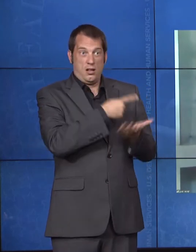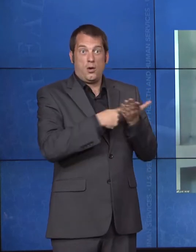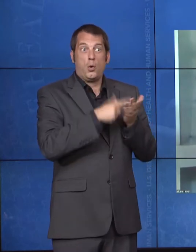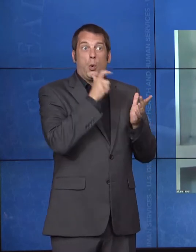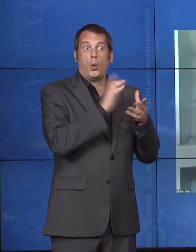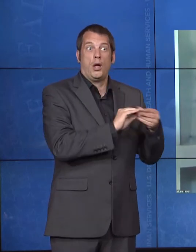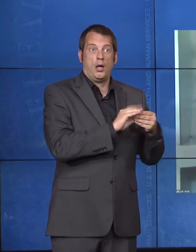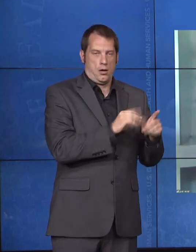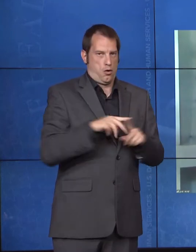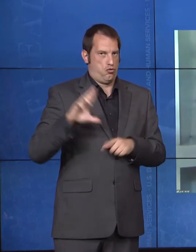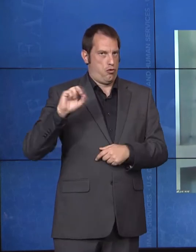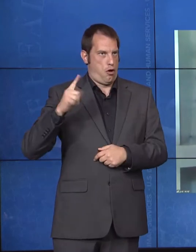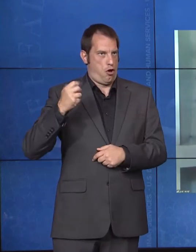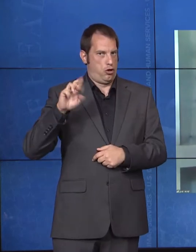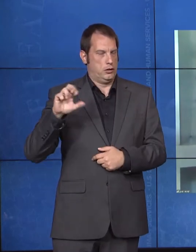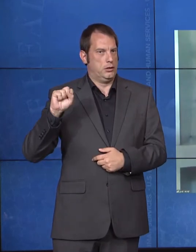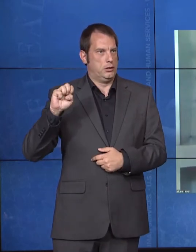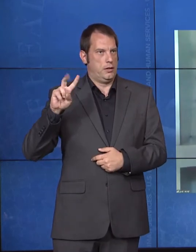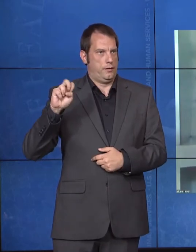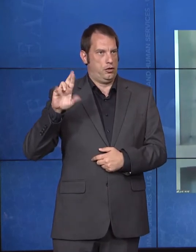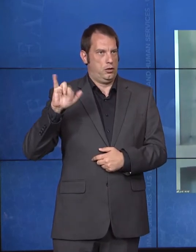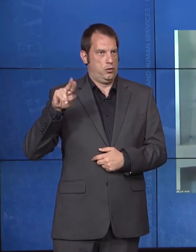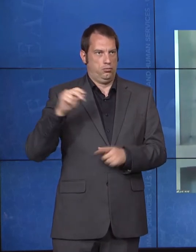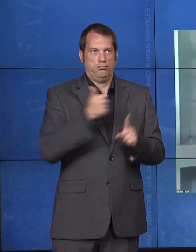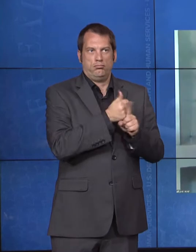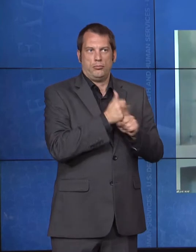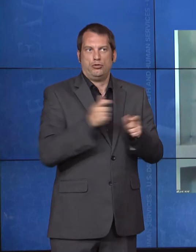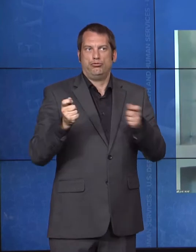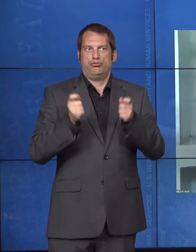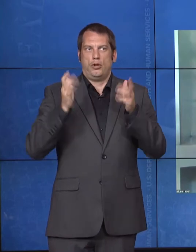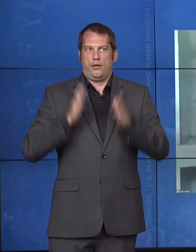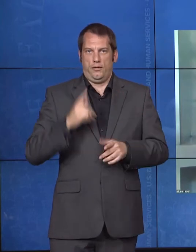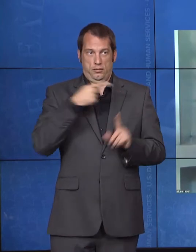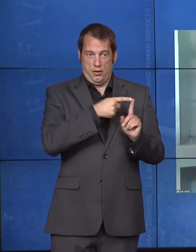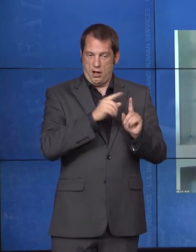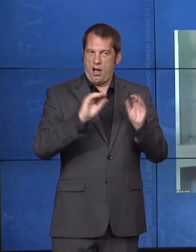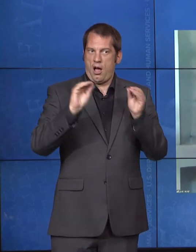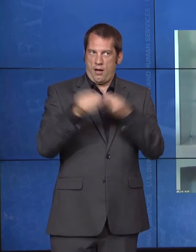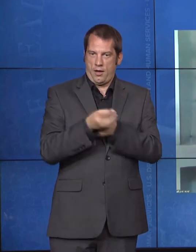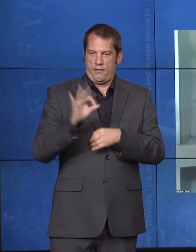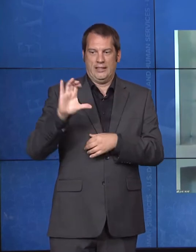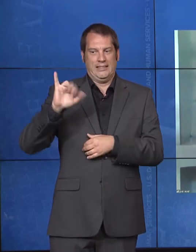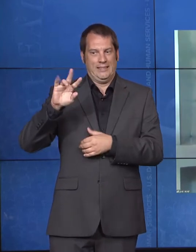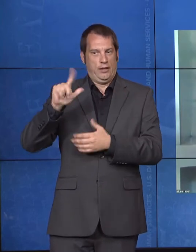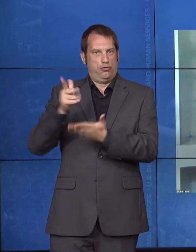Right here at HHS. After Roger, we will have a panel discussion with leaders from across